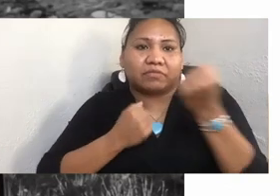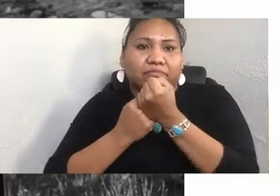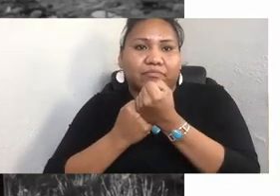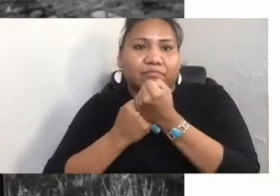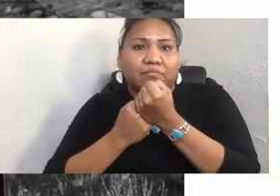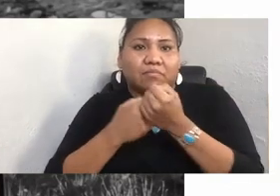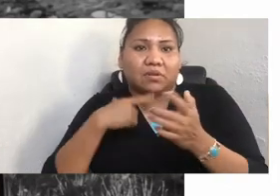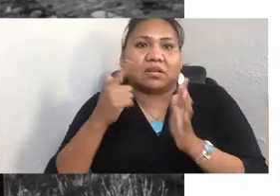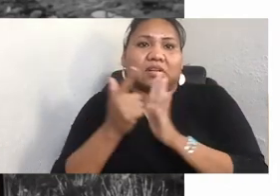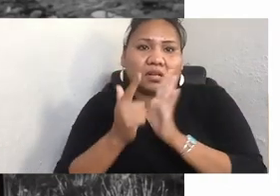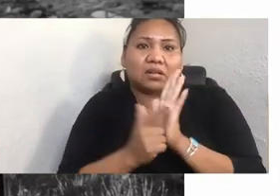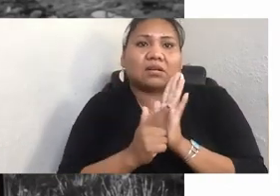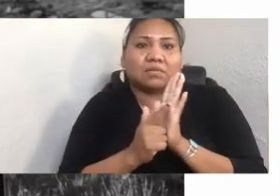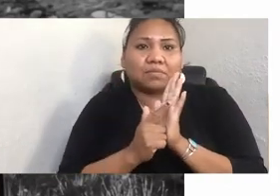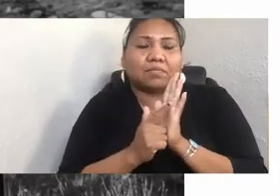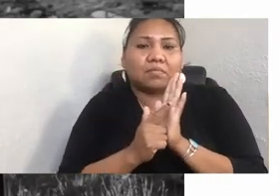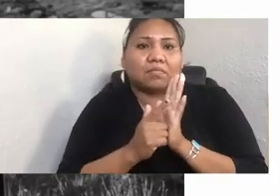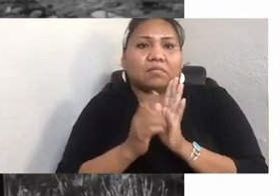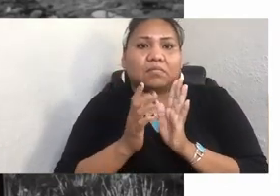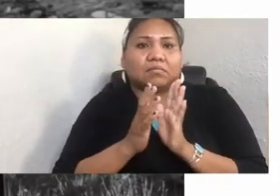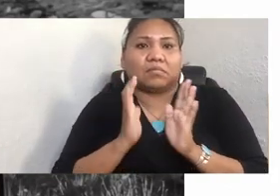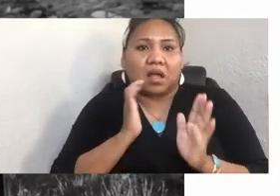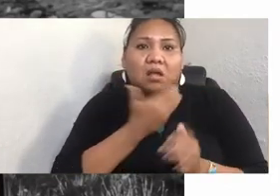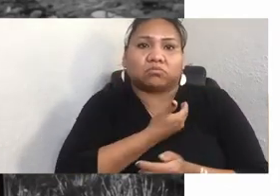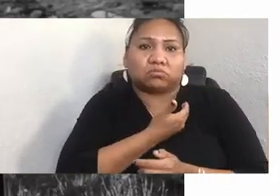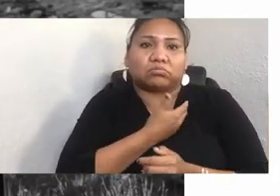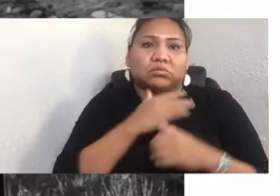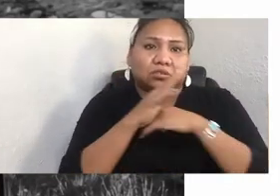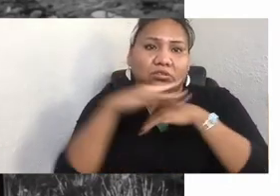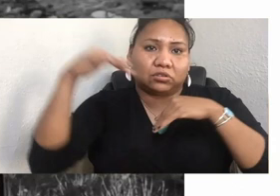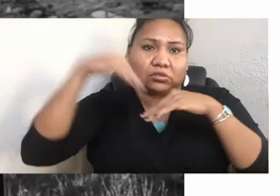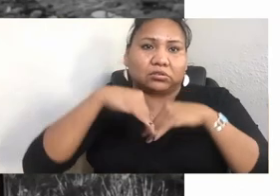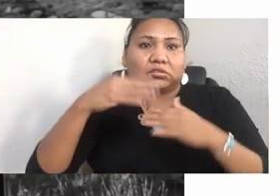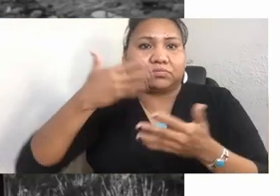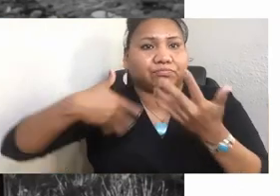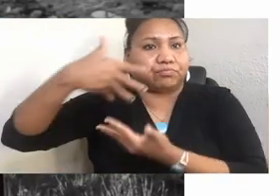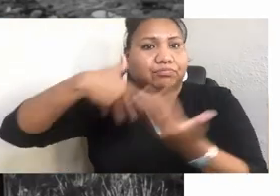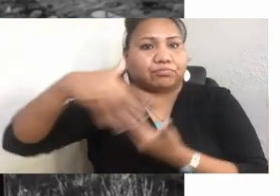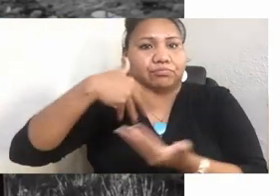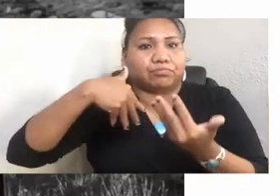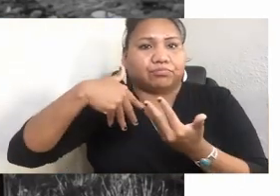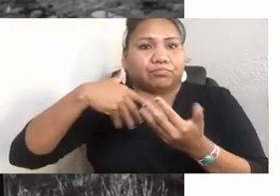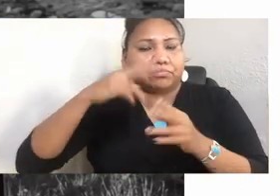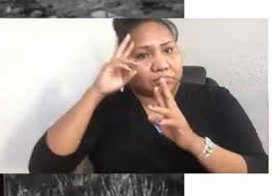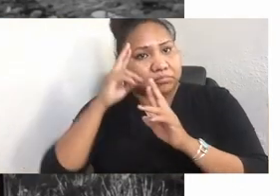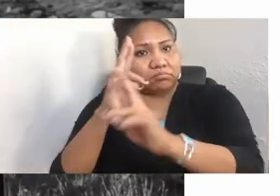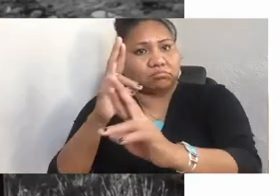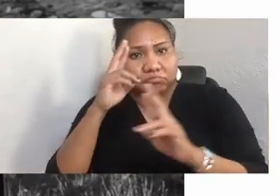because our Native societies balance power between genders. We had special and respected places